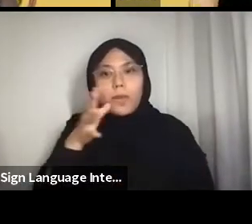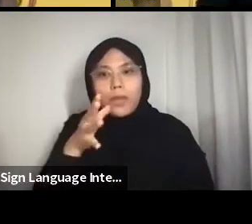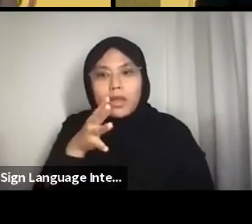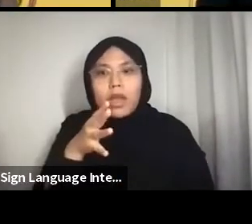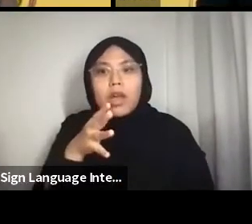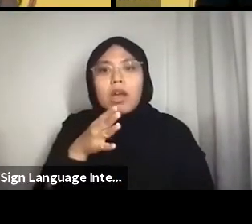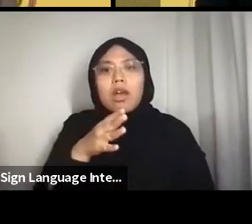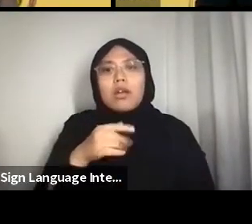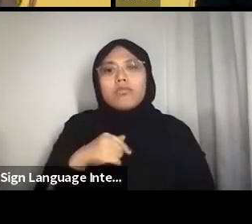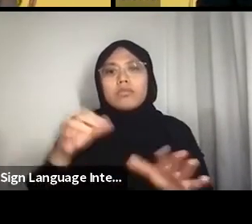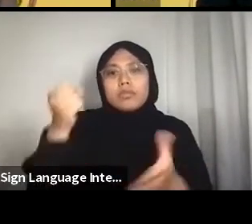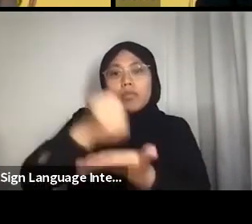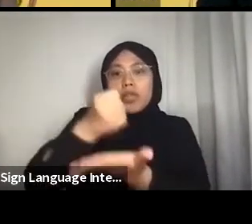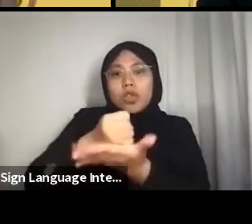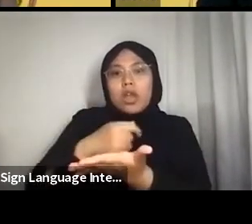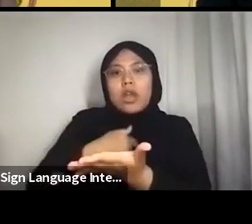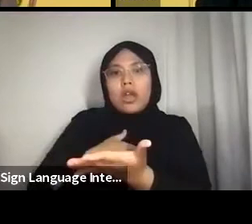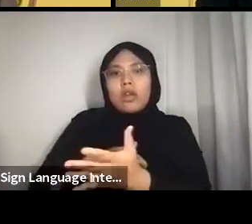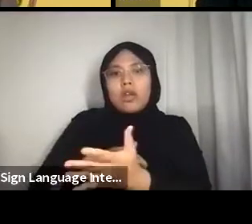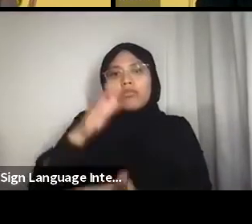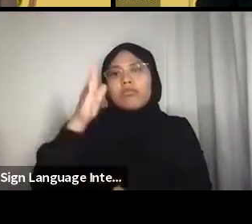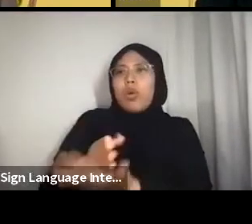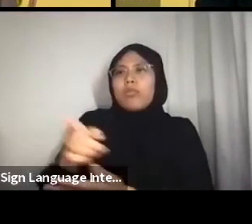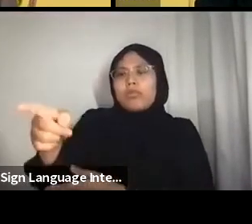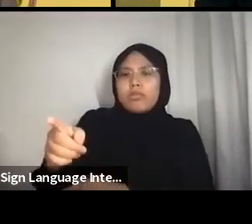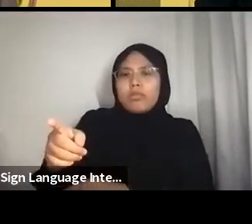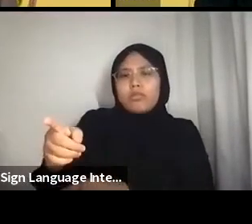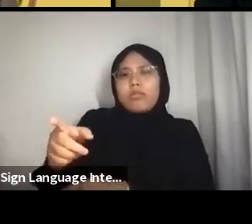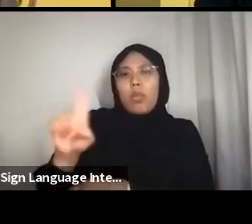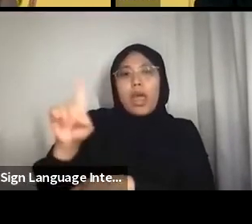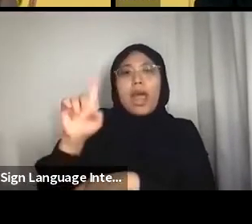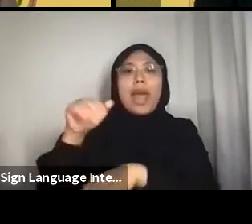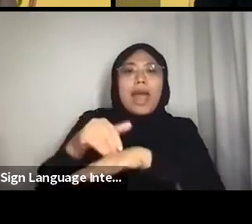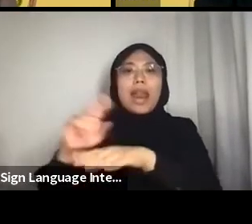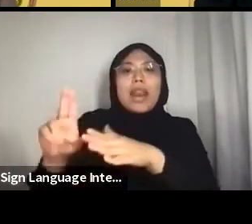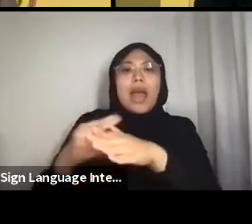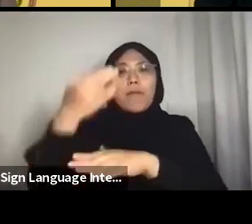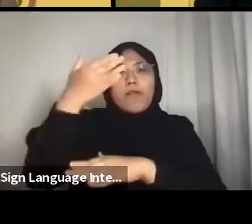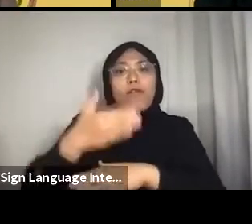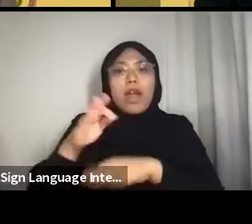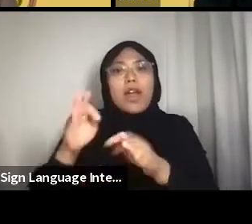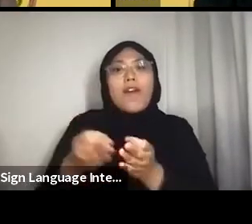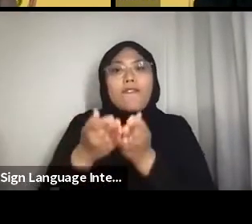This was something that happened frequently whenever my family waited for incoming guests from my mother’s hometown.